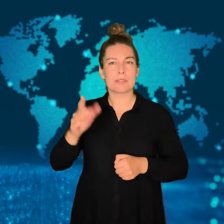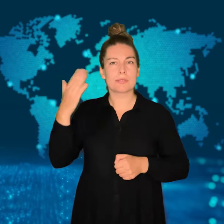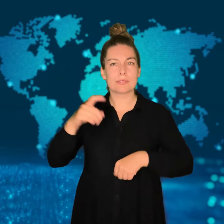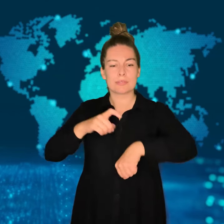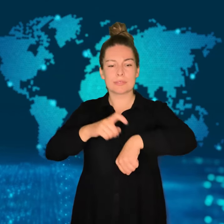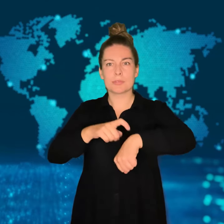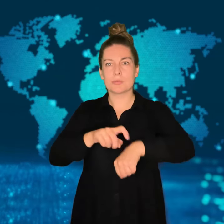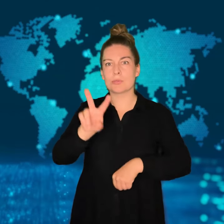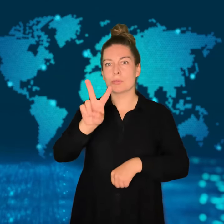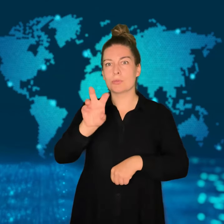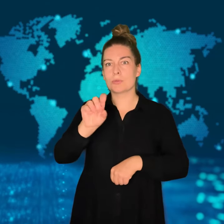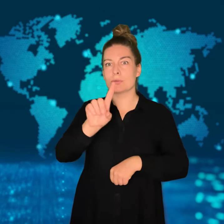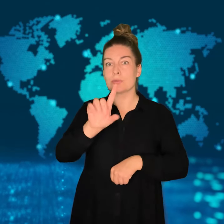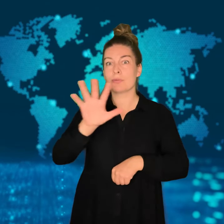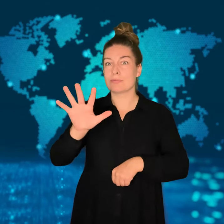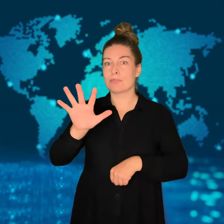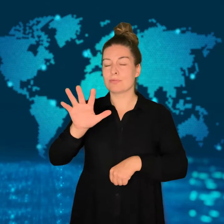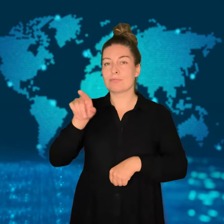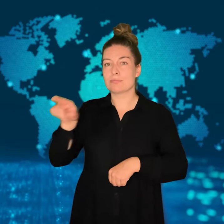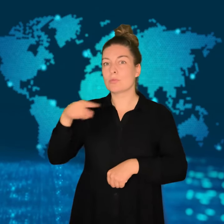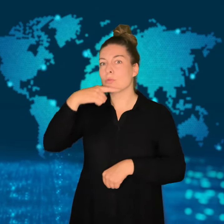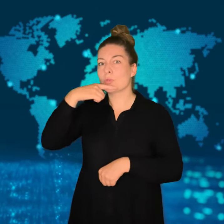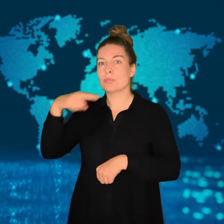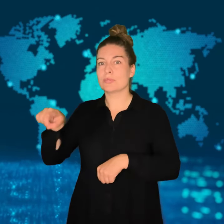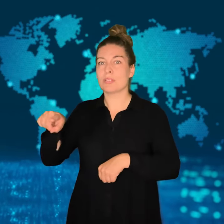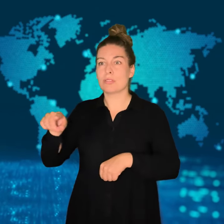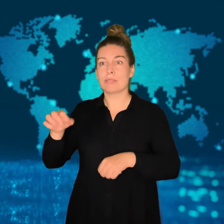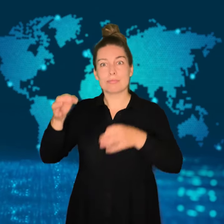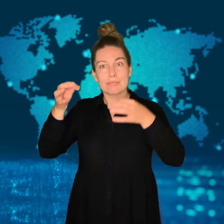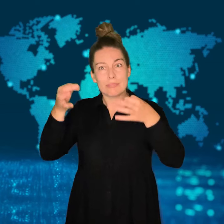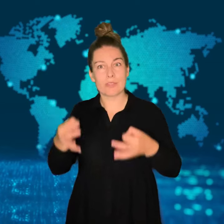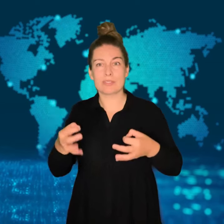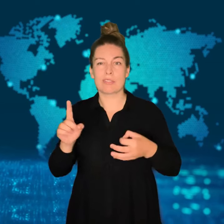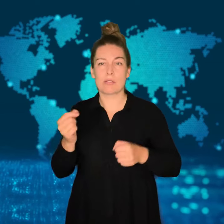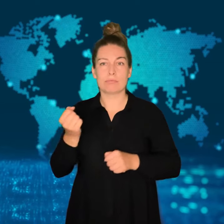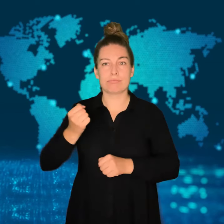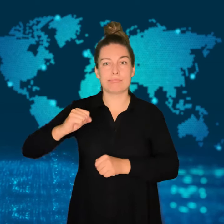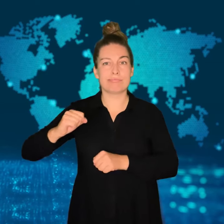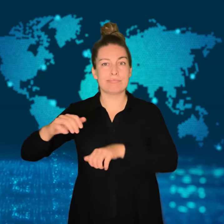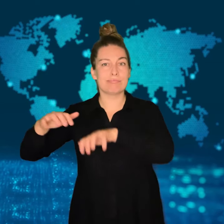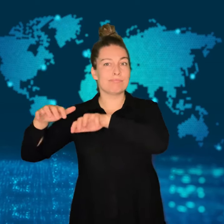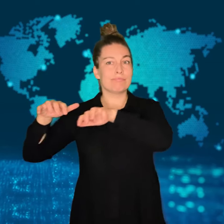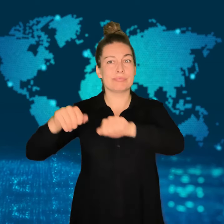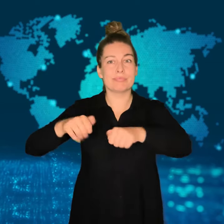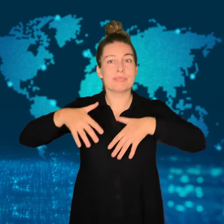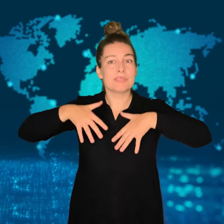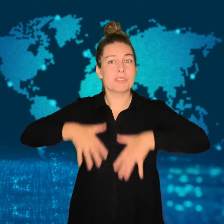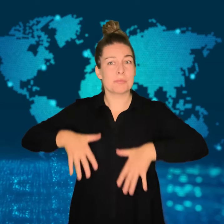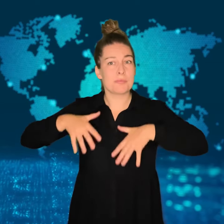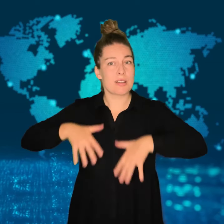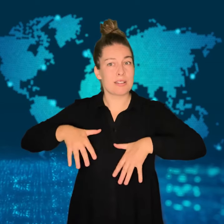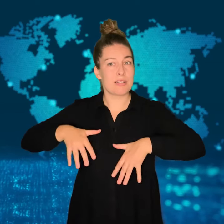They include the Petro Godovanets, Tavrida,